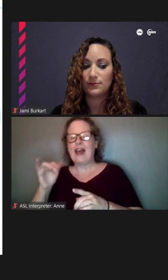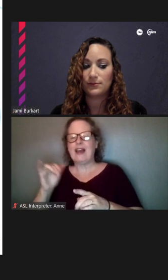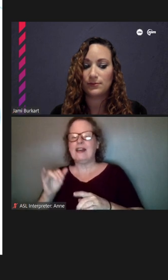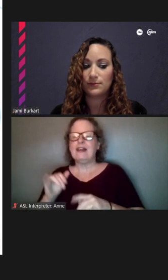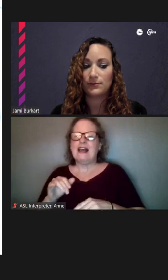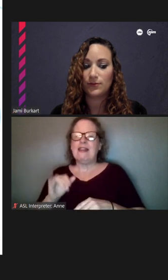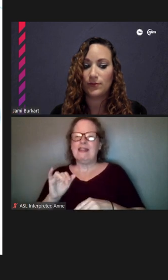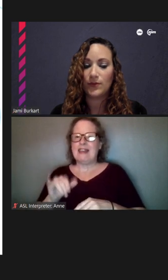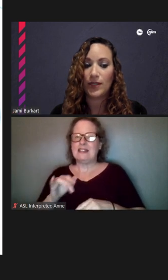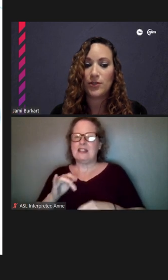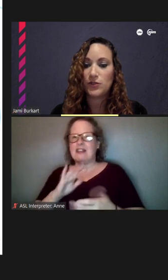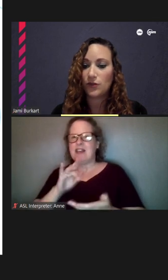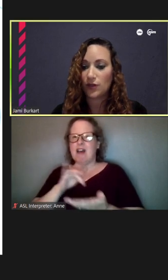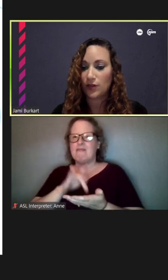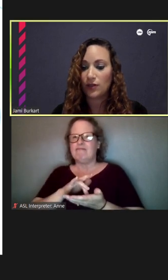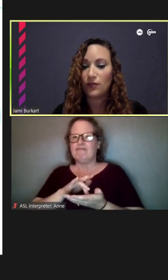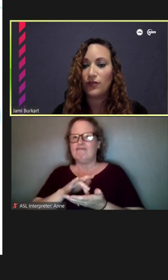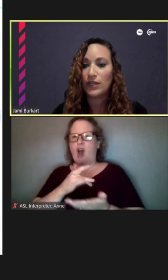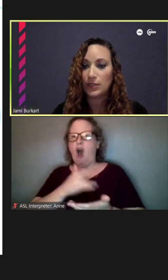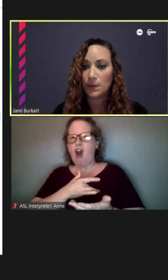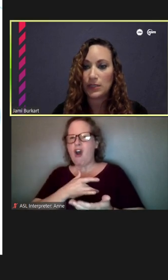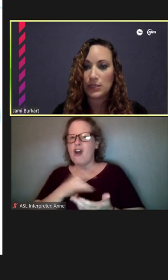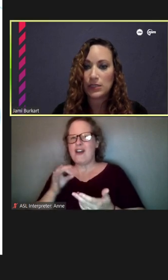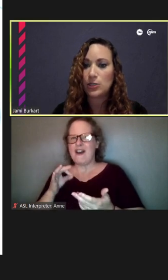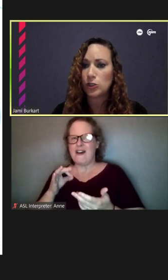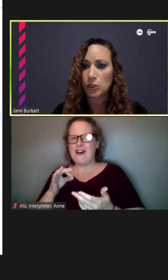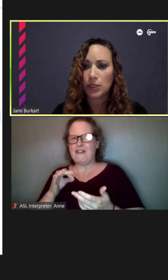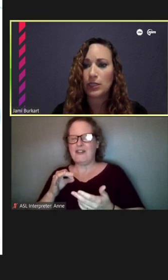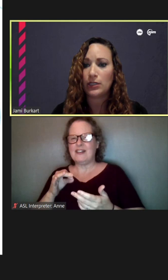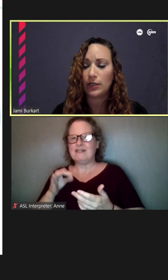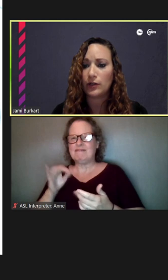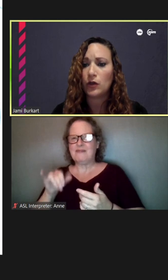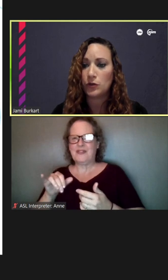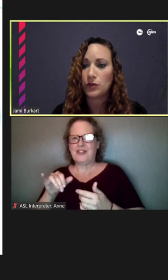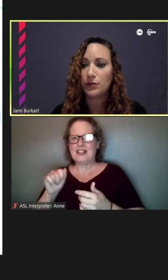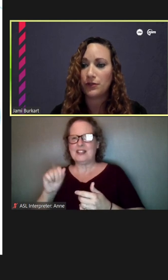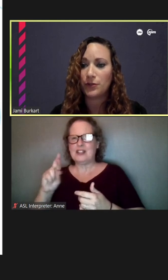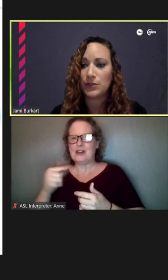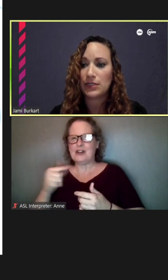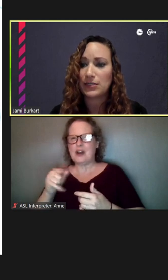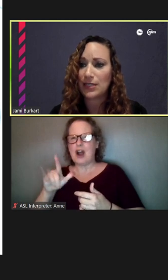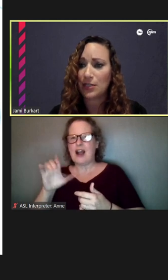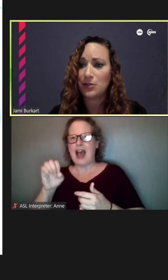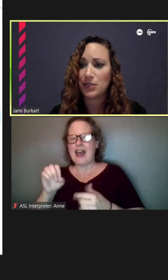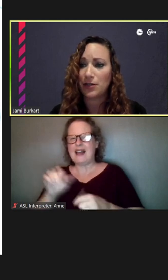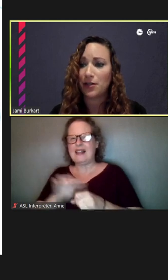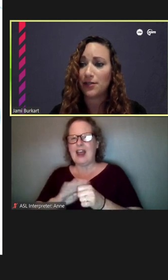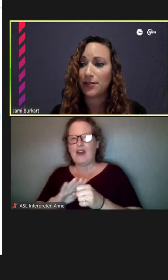Thank you, so the Vietnamese history and and the cultural influences. Thank you, Derek.